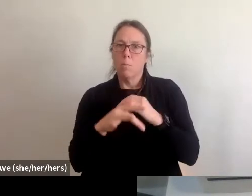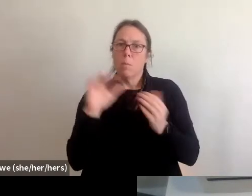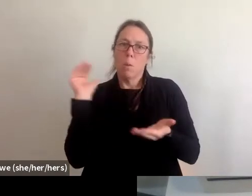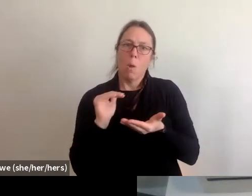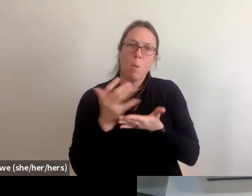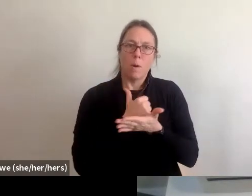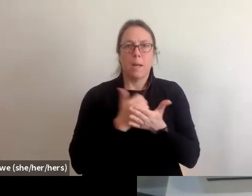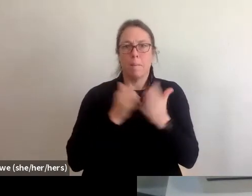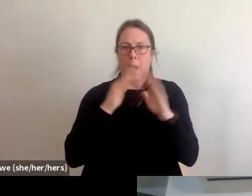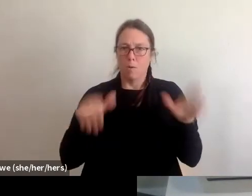the supportive services and everything,